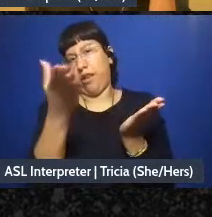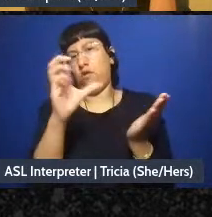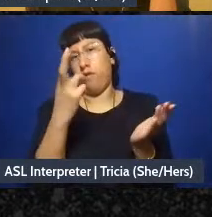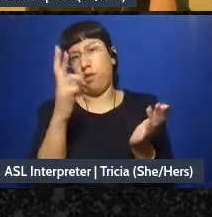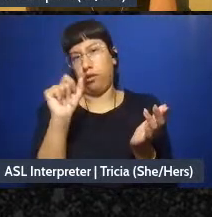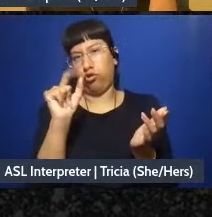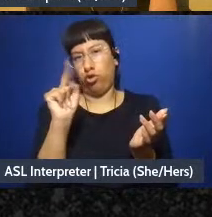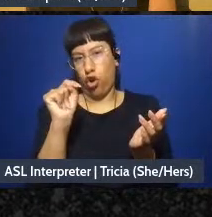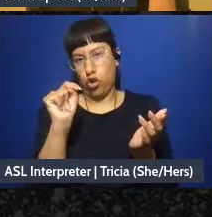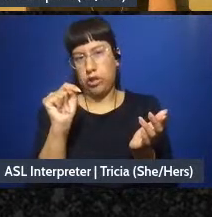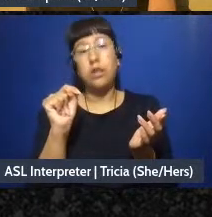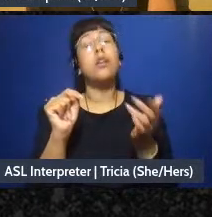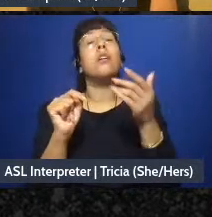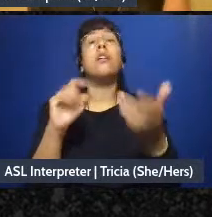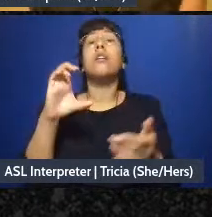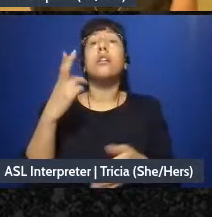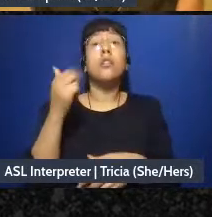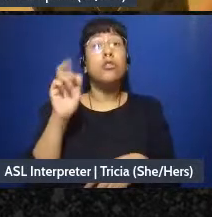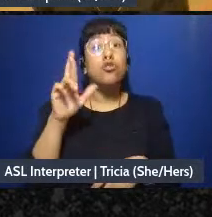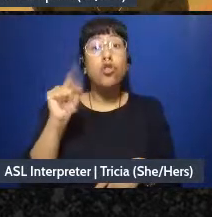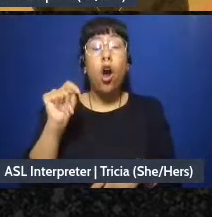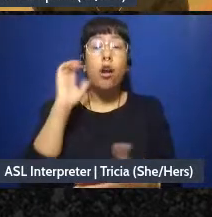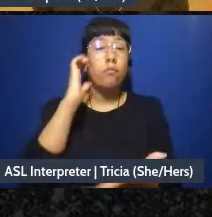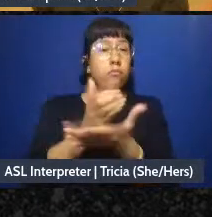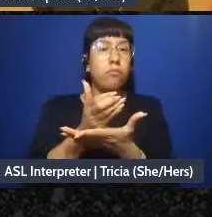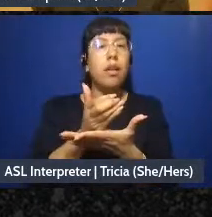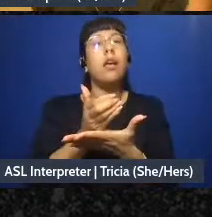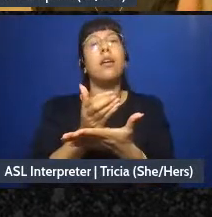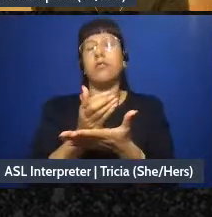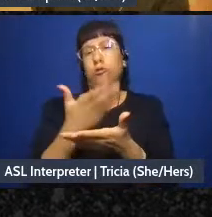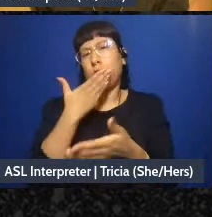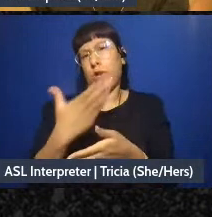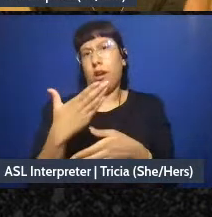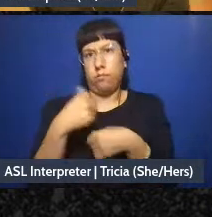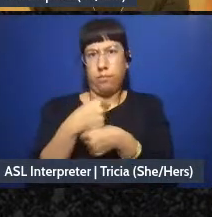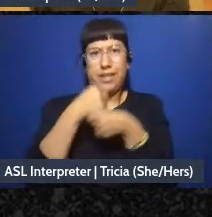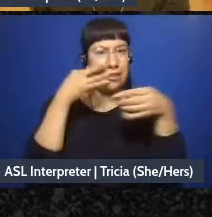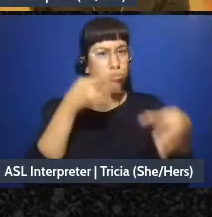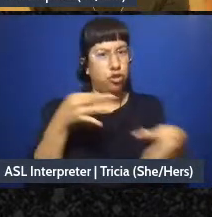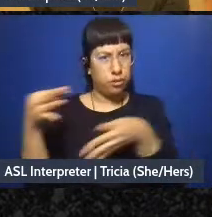charts are really helpful for groups, it's a chart that helps us know how a decision is initiated,